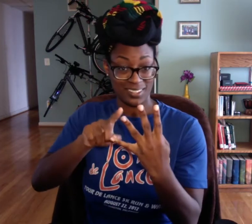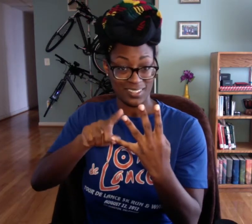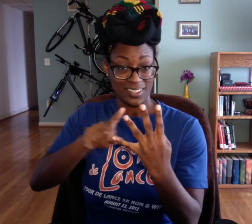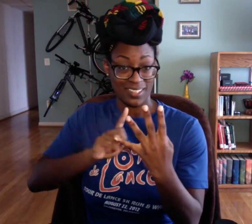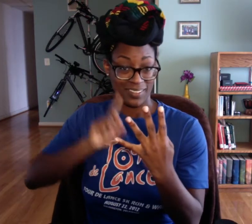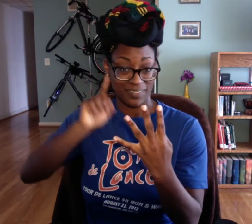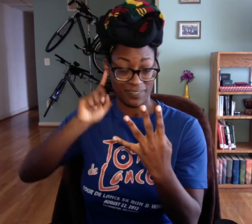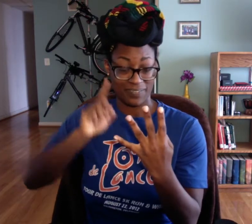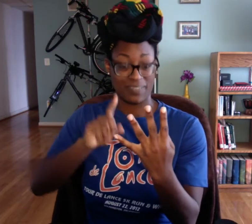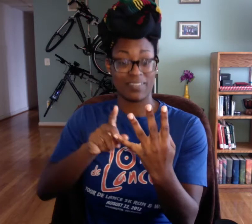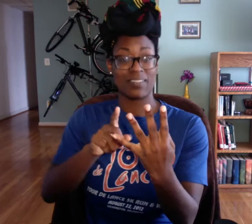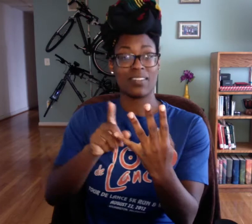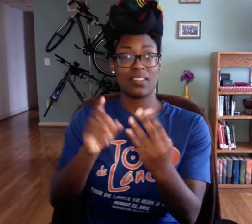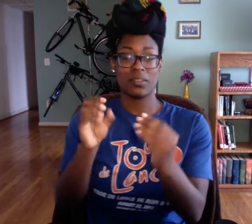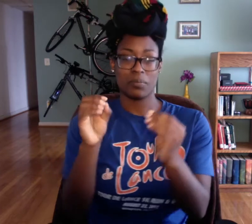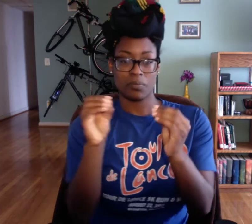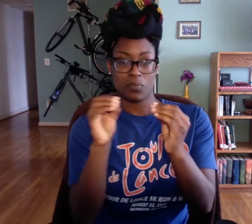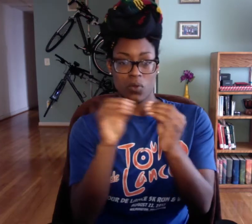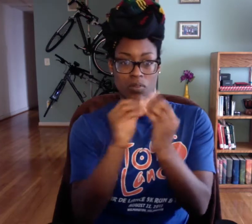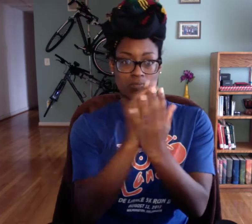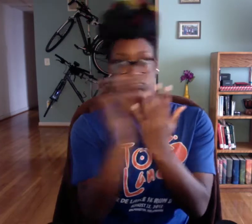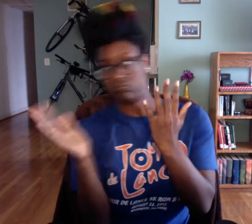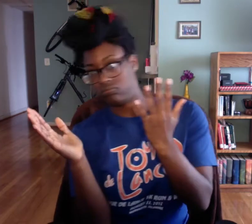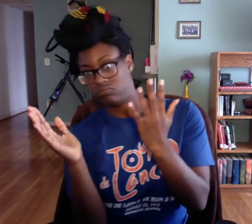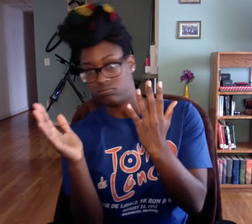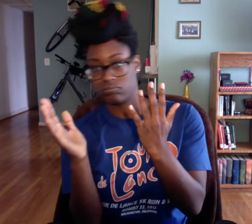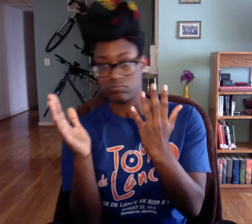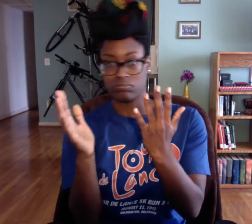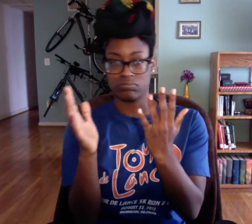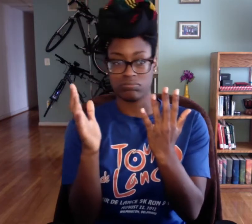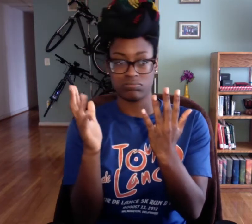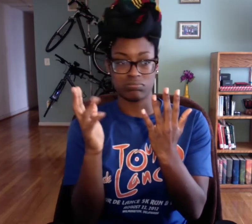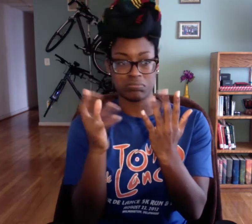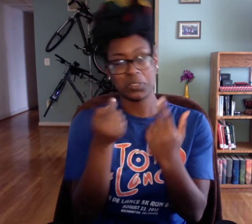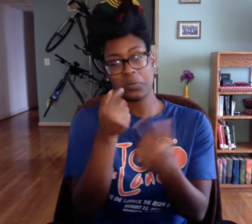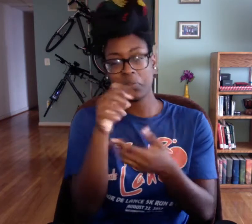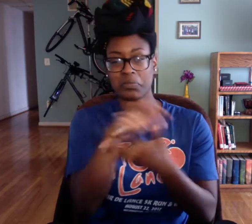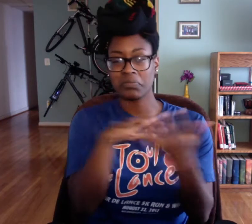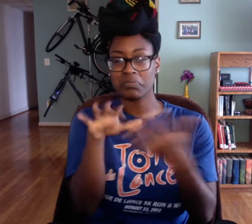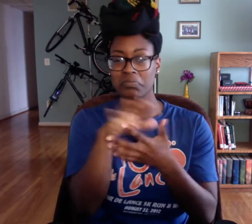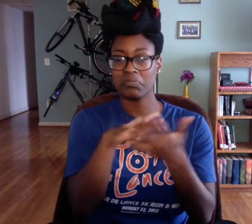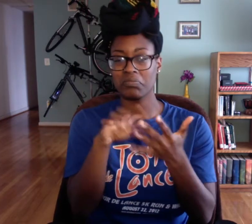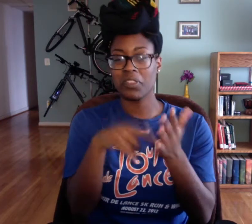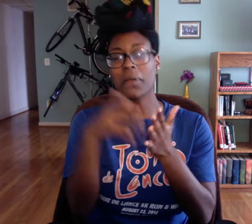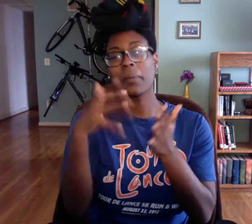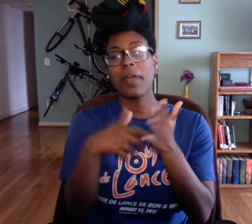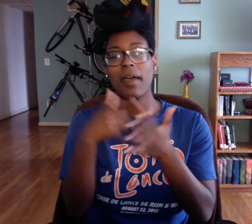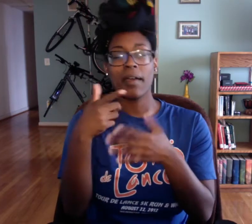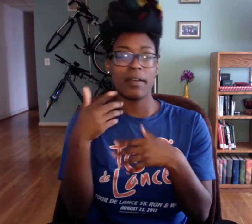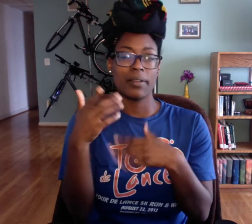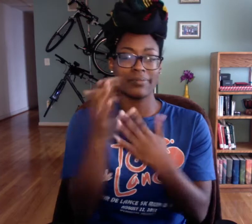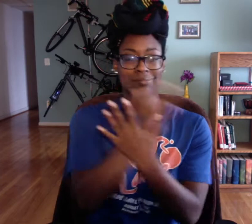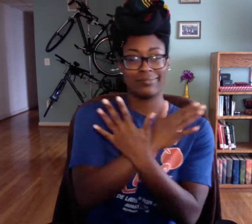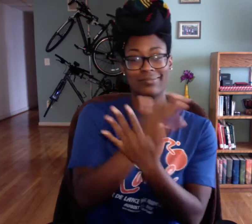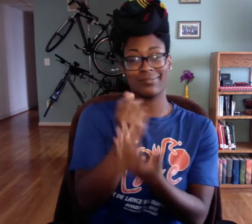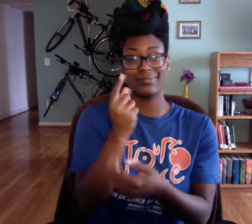with their sign. Um, Patrick, the Deaf, the um, the teacher who's deaf he has a mix.